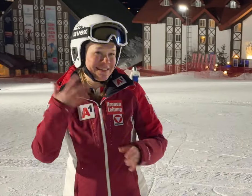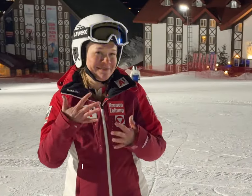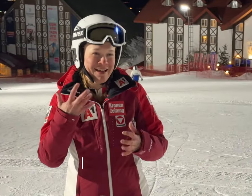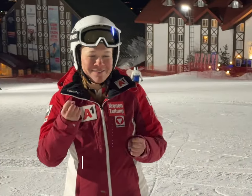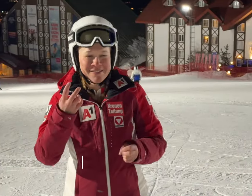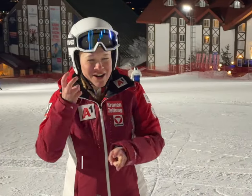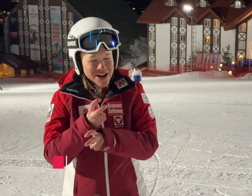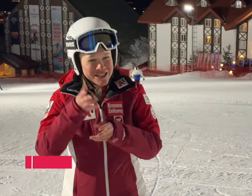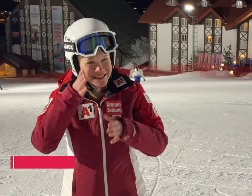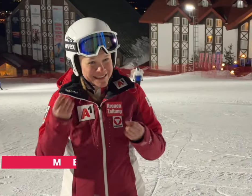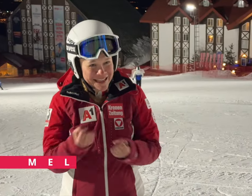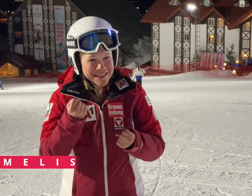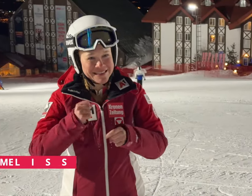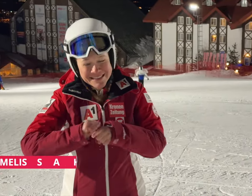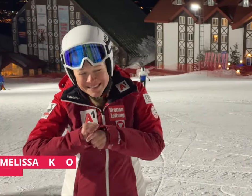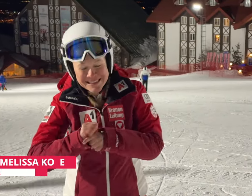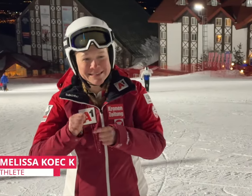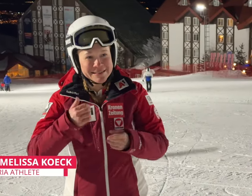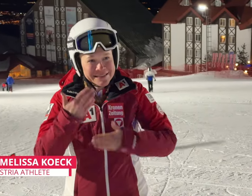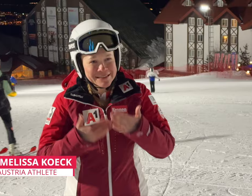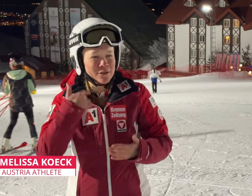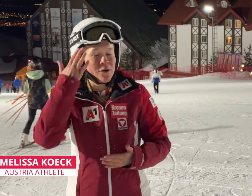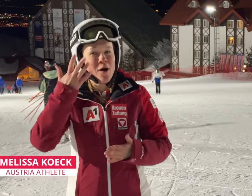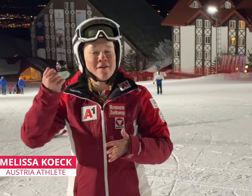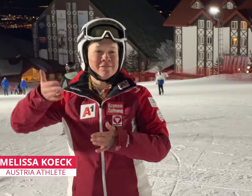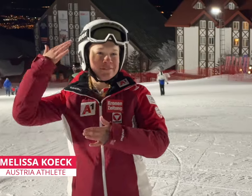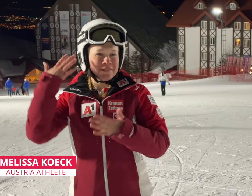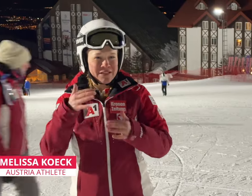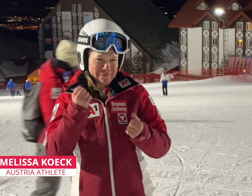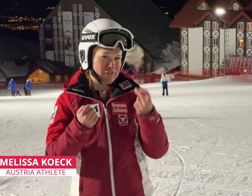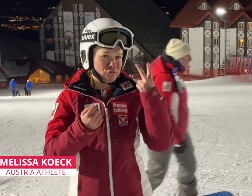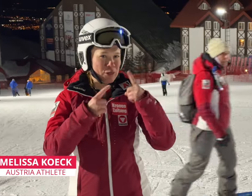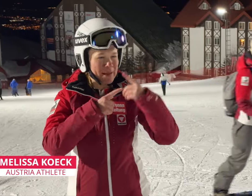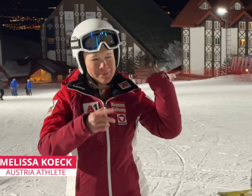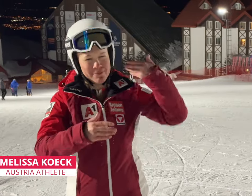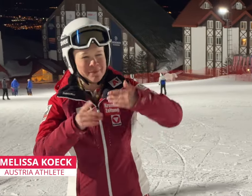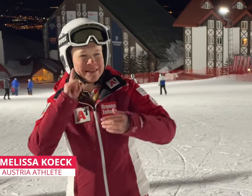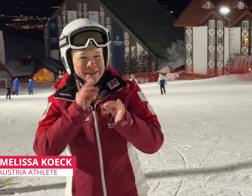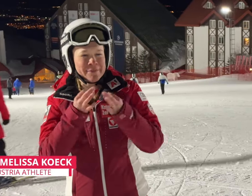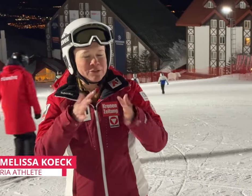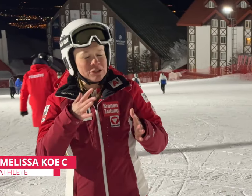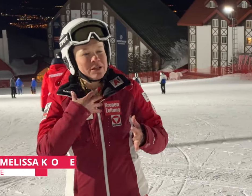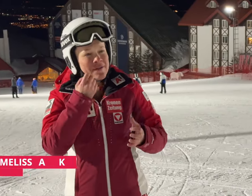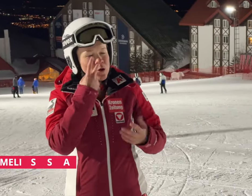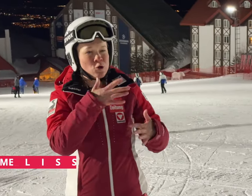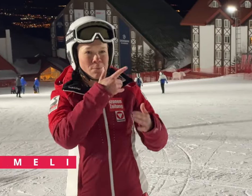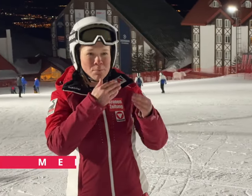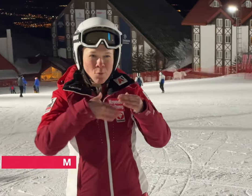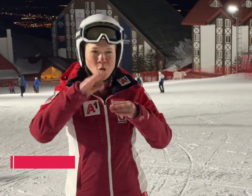[Melissa]: I have been training so hard. I participated in the Winter Deaflympics twice in the past and it's the third time now. Learned a